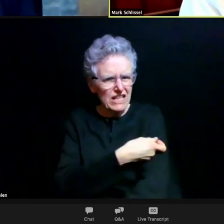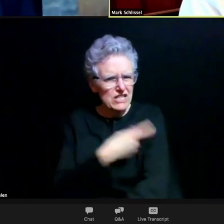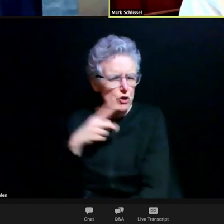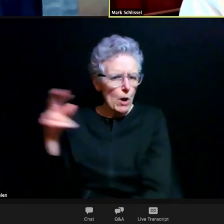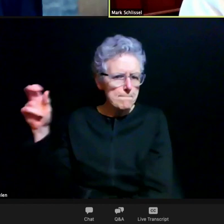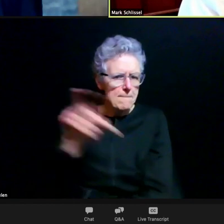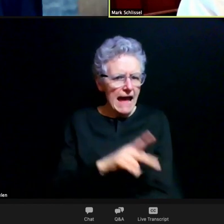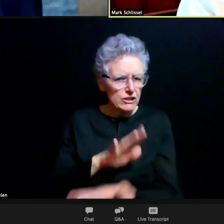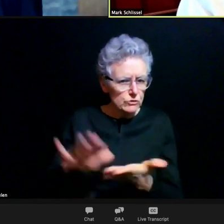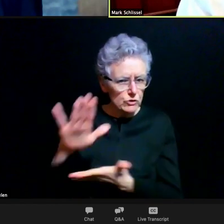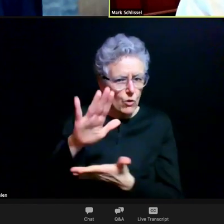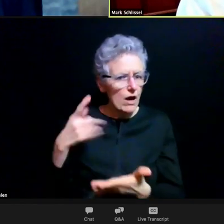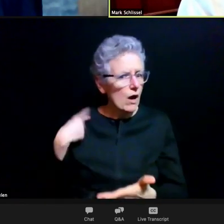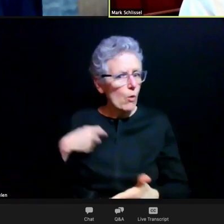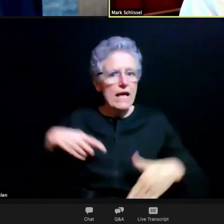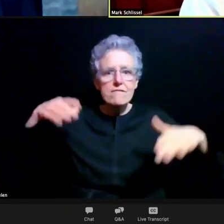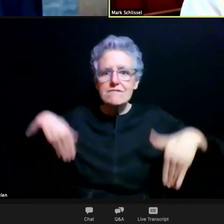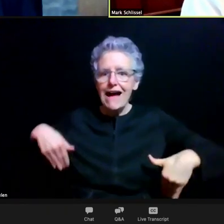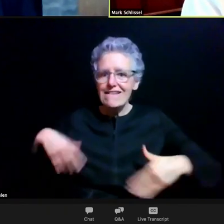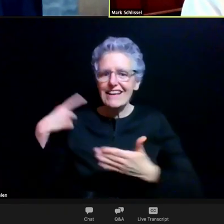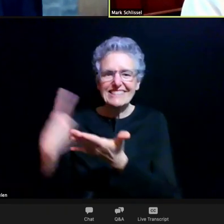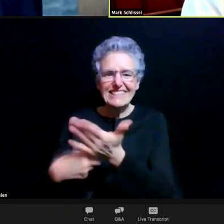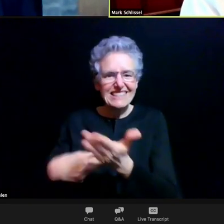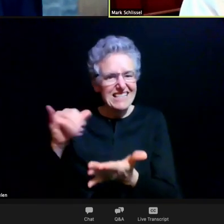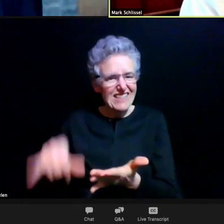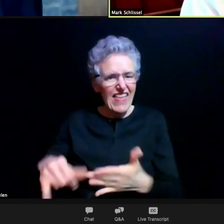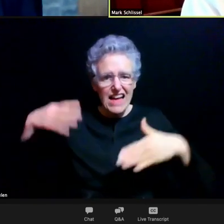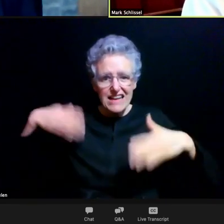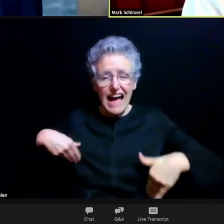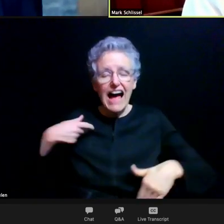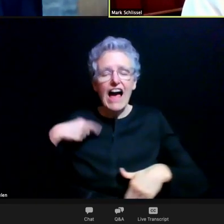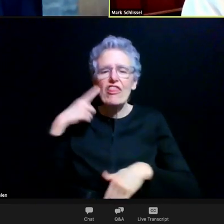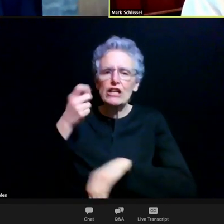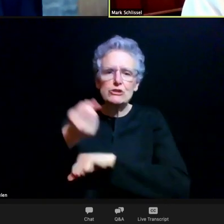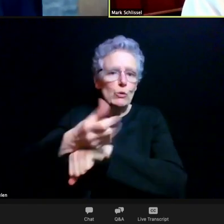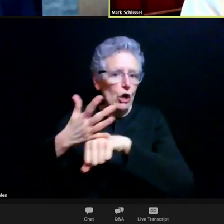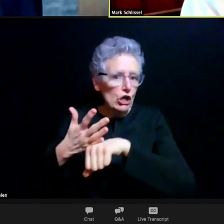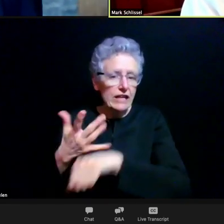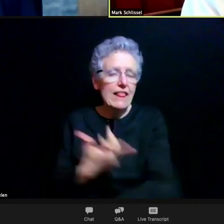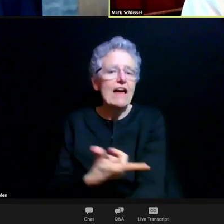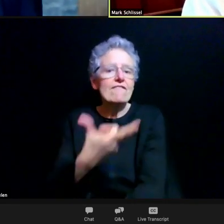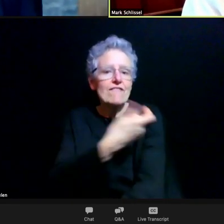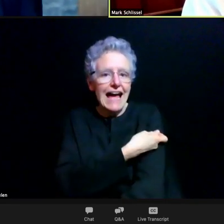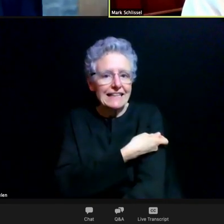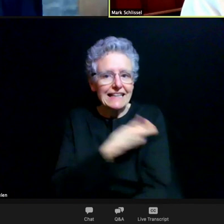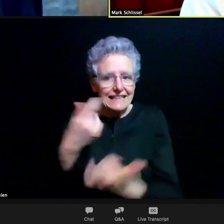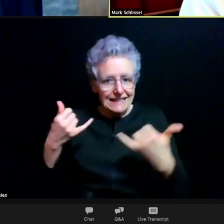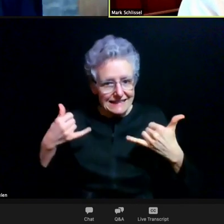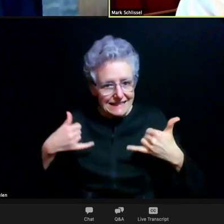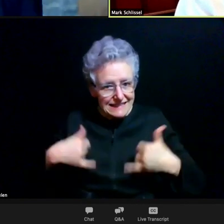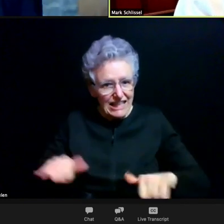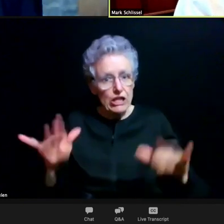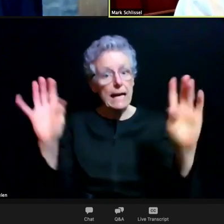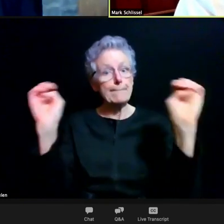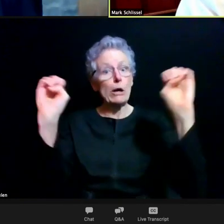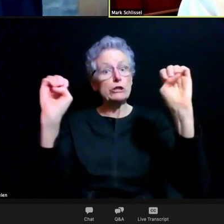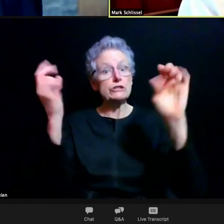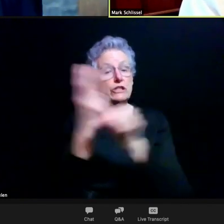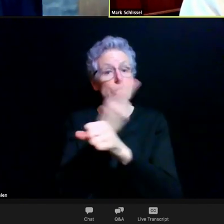We haven't had those discussions yet. I think it's premature. The vaccines are still under emergency use authorization.